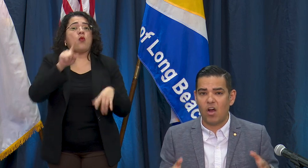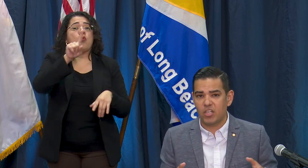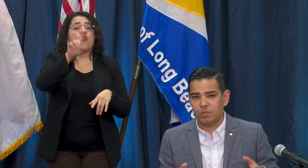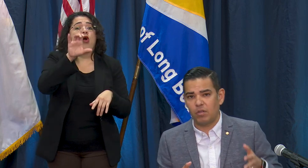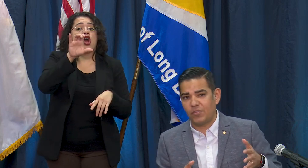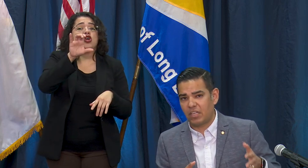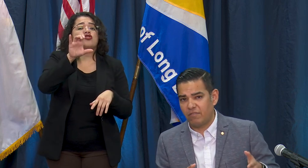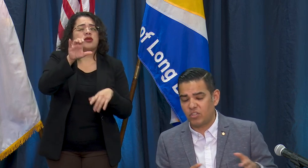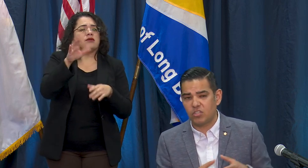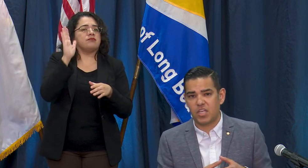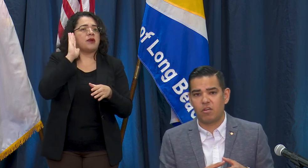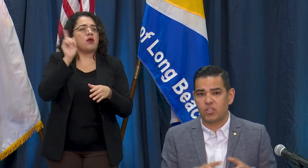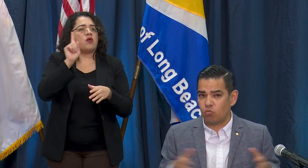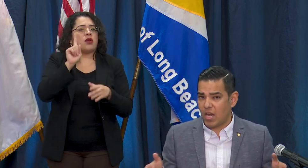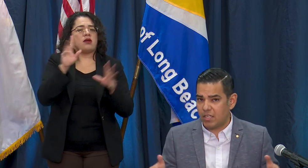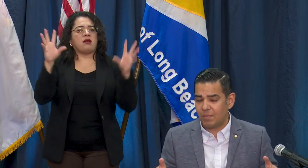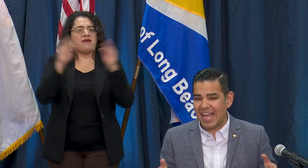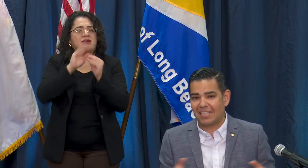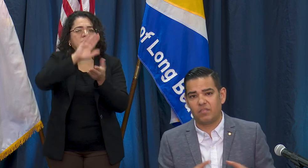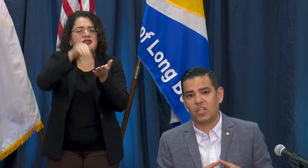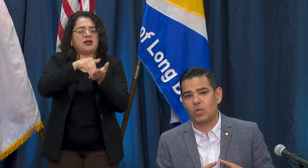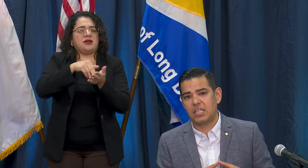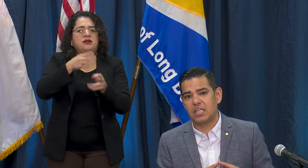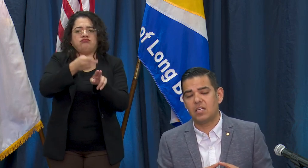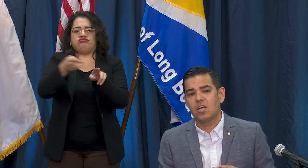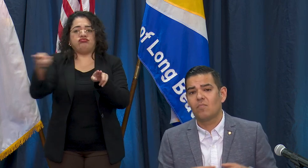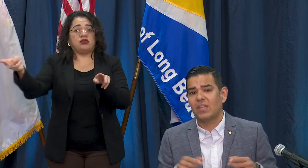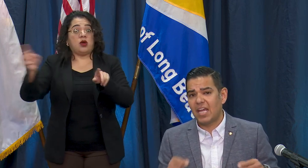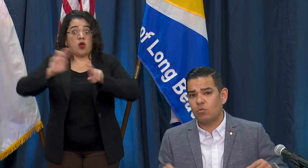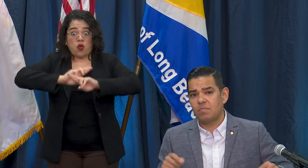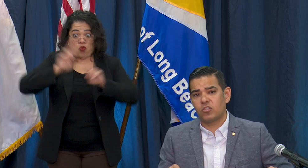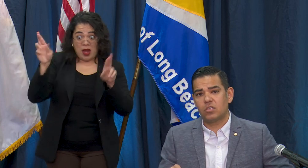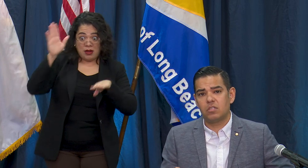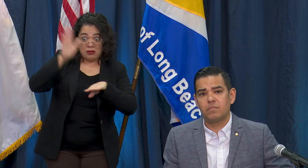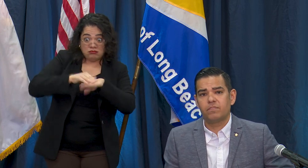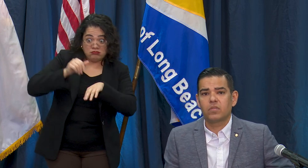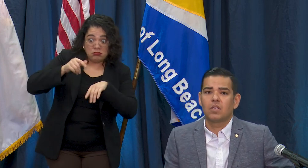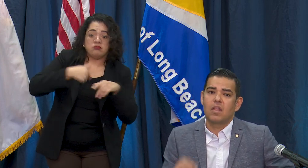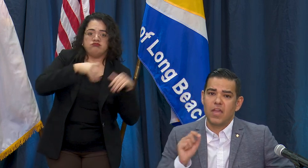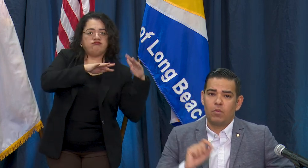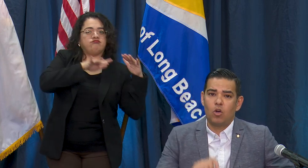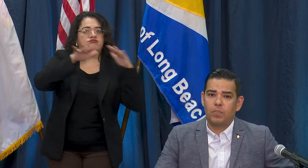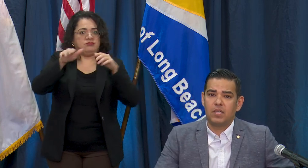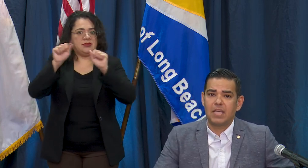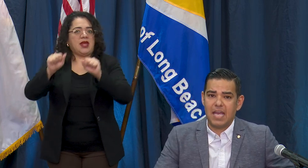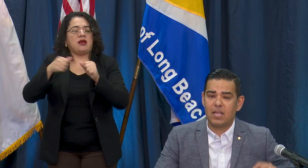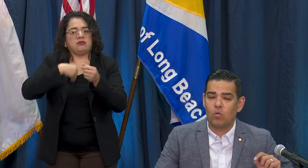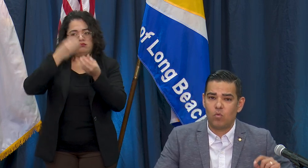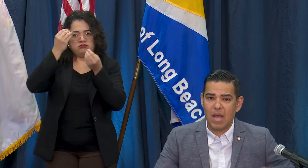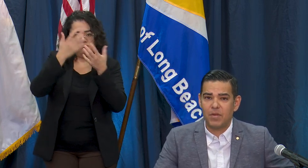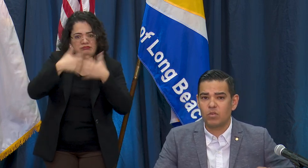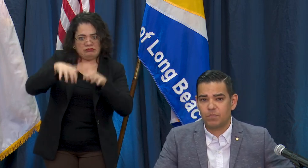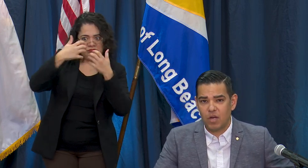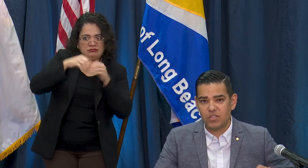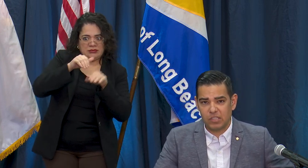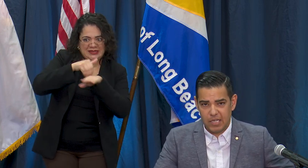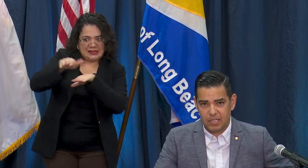hospital at the Convention Center that's ready to be activated when needed and we mentioned that we opened a Rapid-Response Clinic